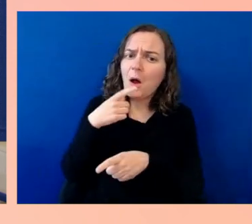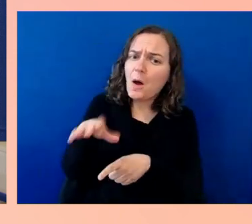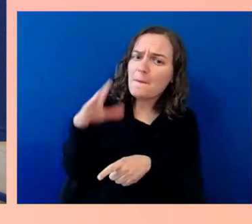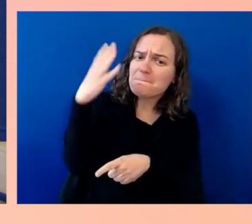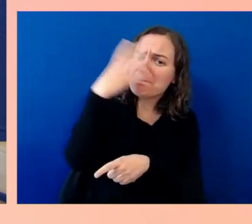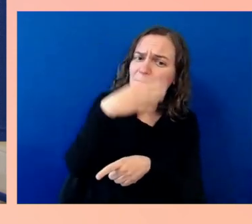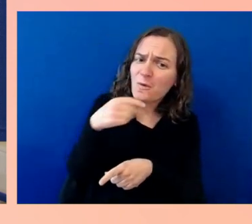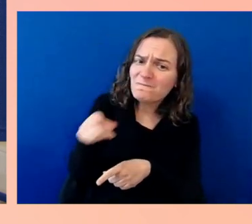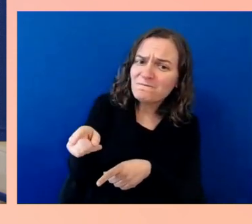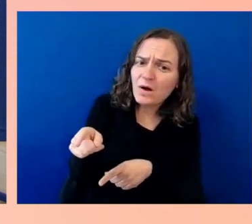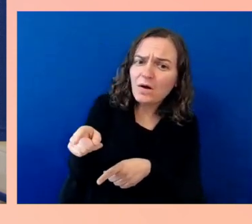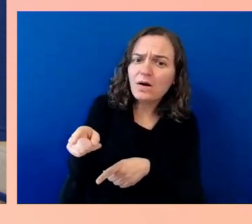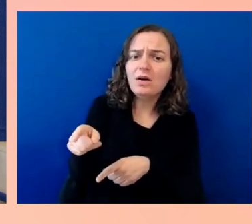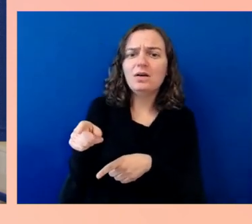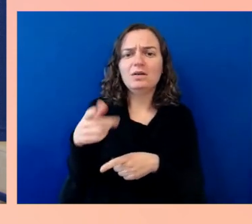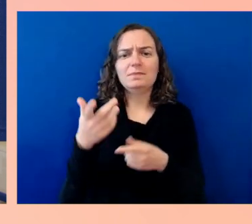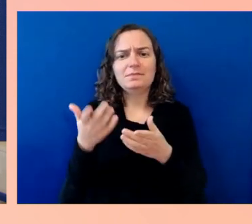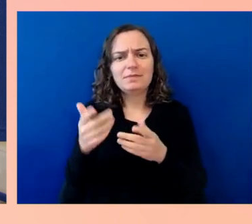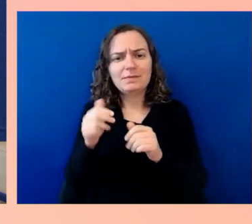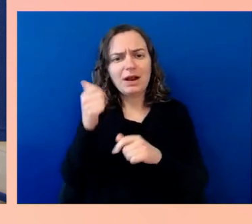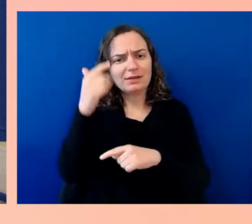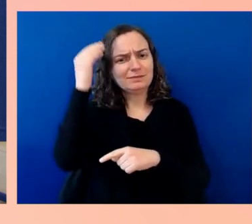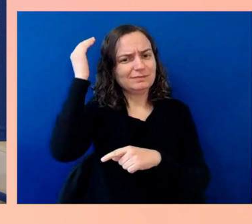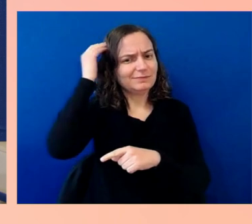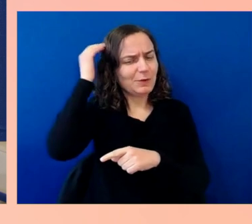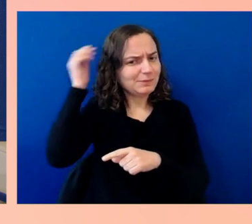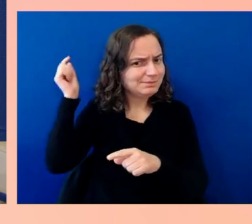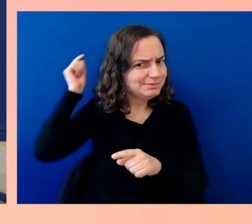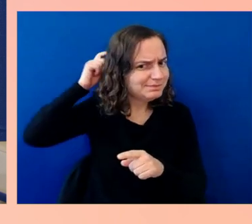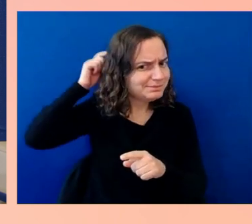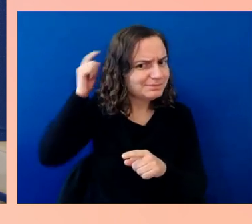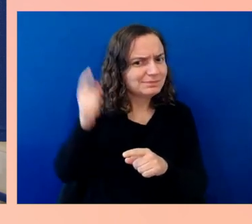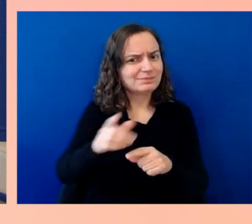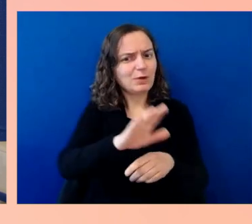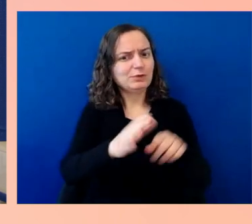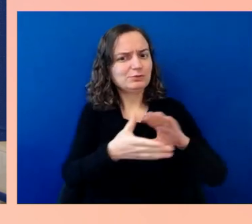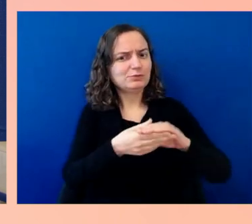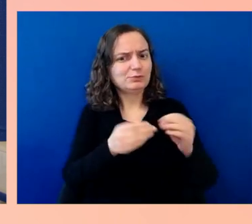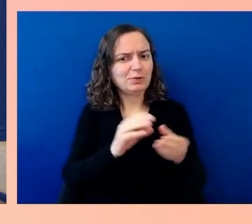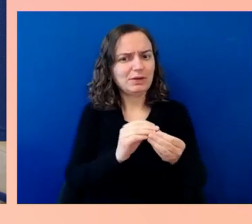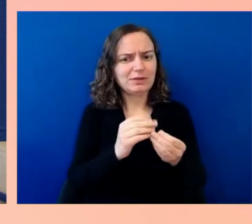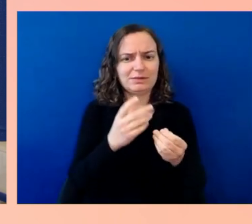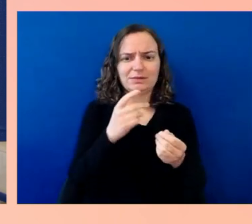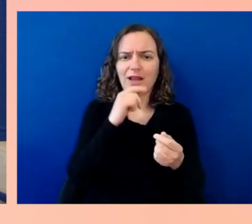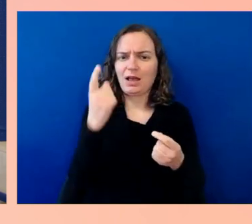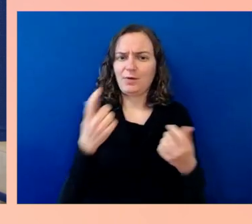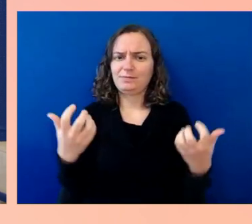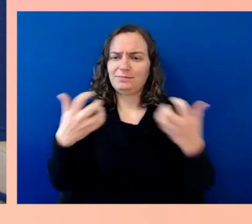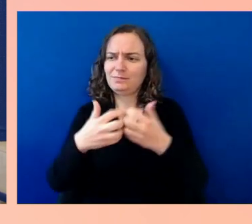We don't walk around with our stories, do we? It's so important to have opportunities to share them,